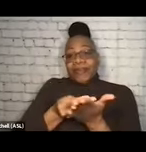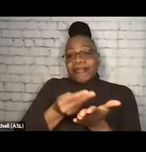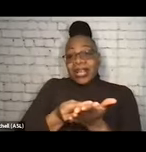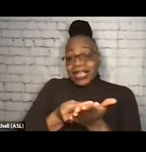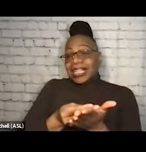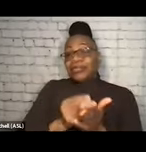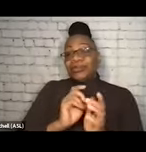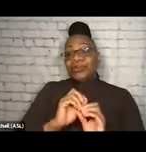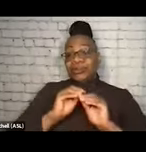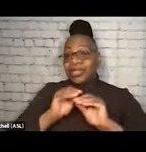to do test kit,